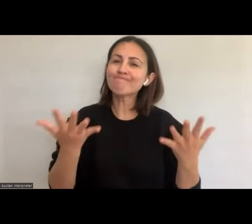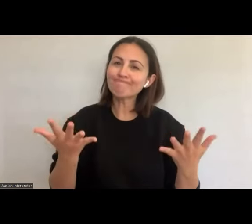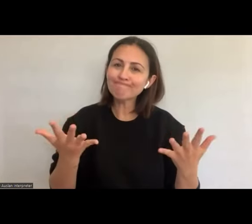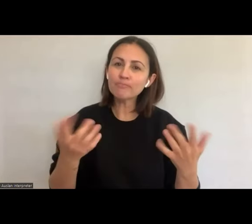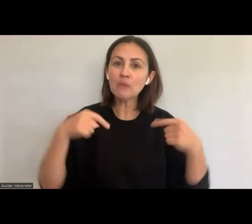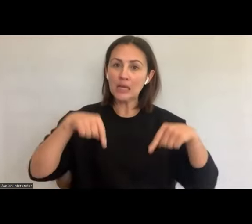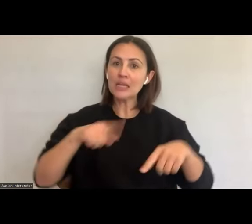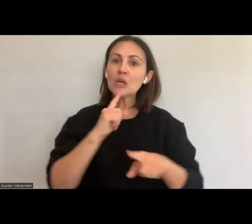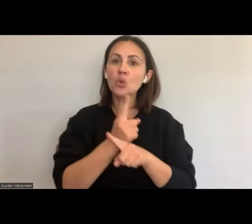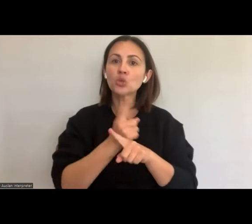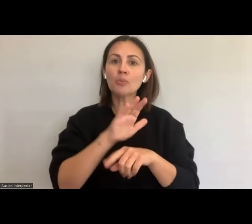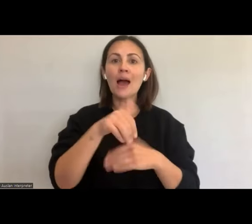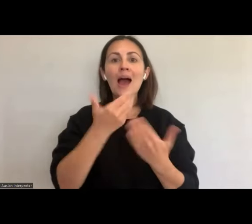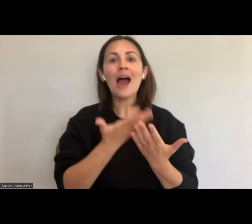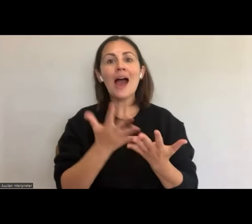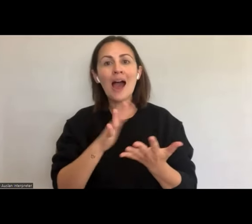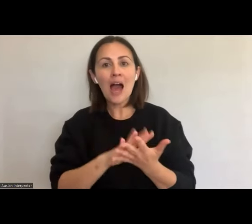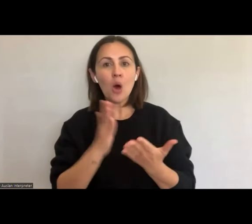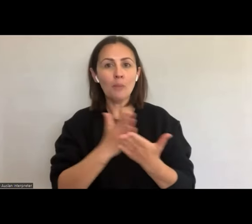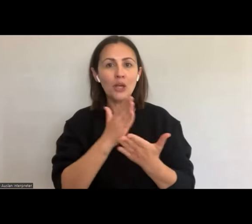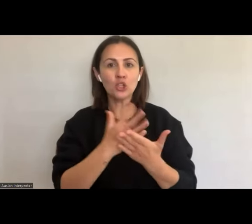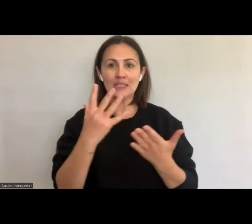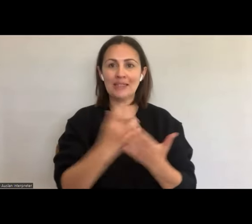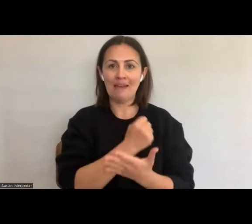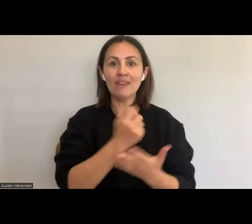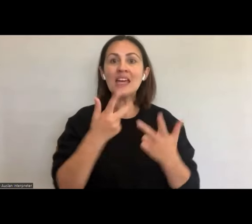if you find yourself in need of support during any conversations